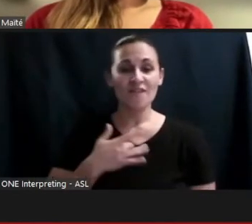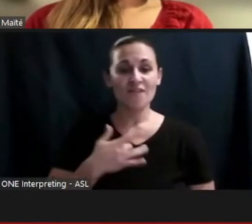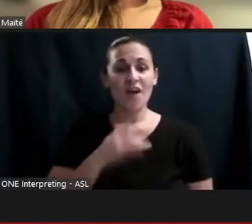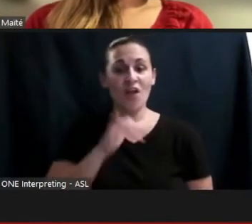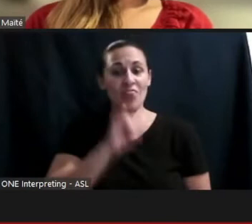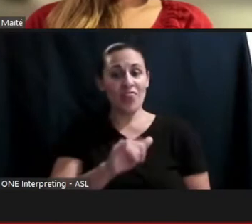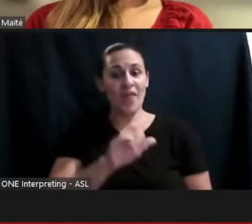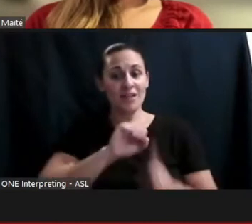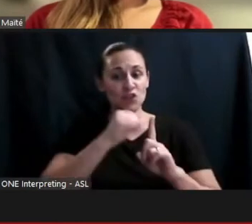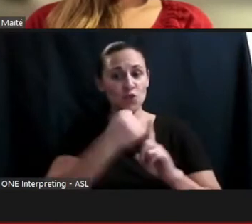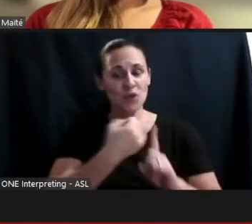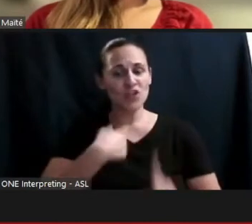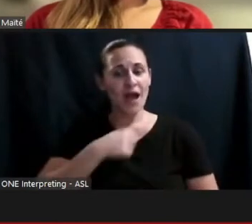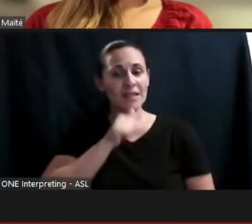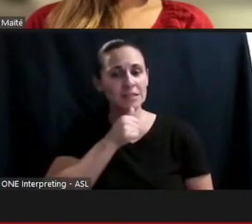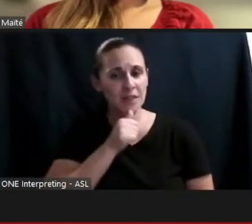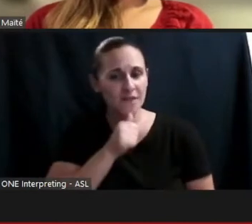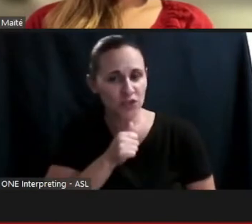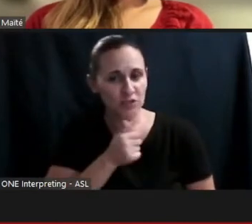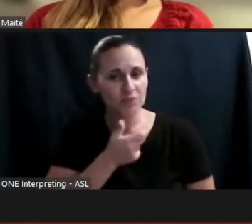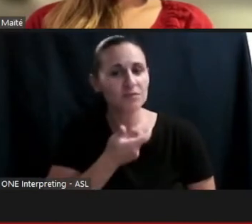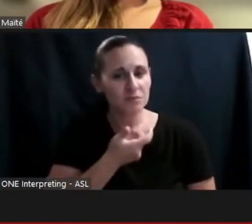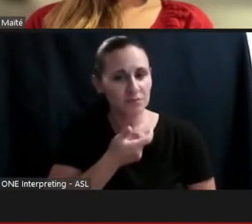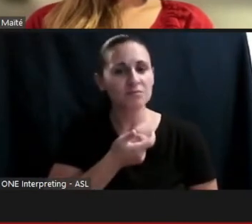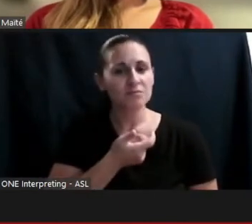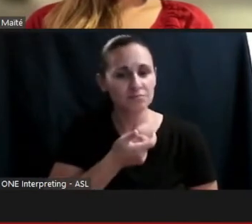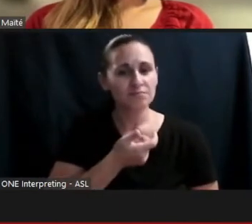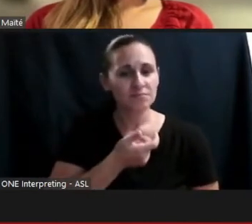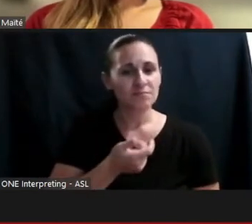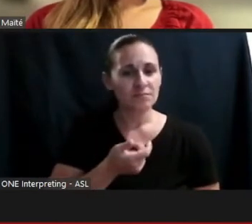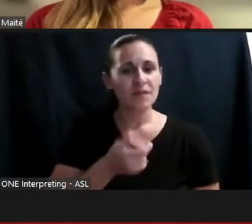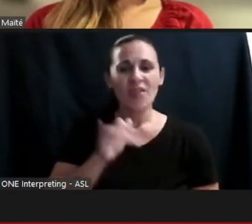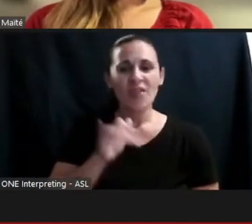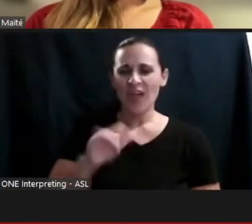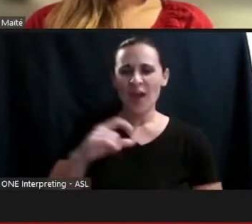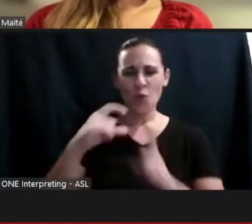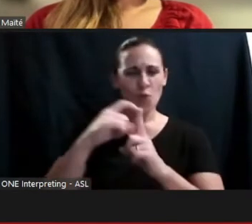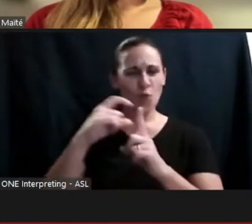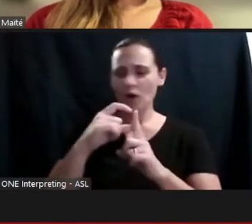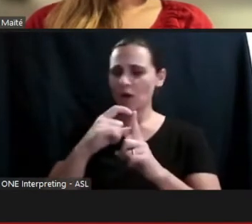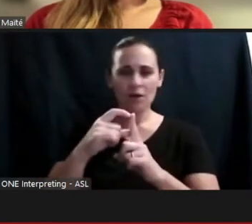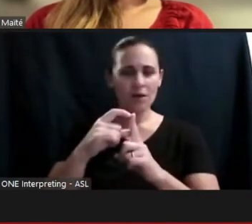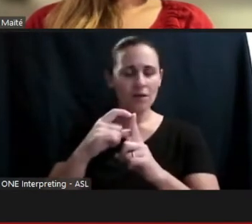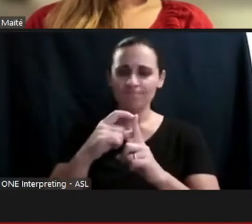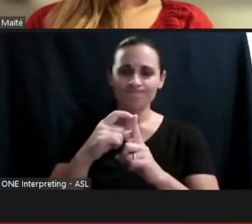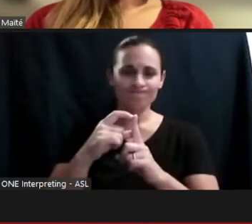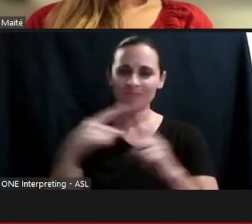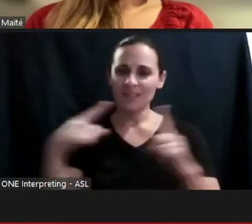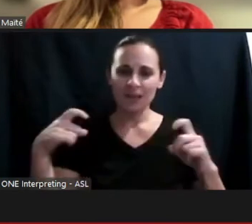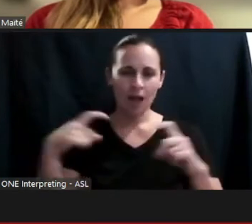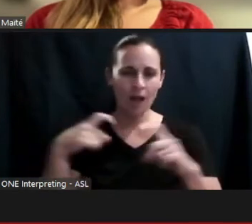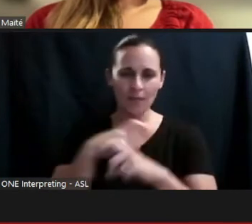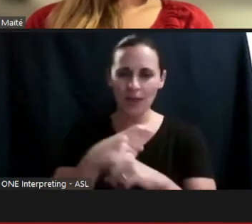And so I think that's a loaded word also. And so there are certainly conditions